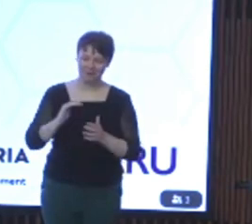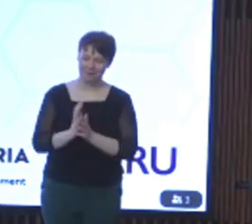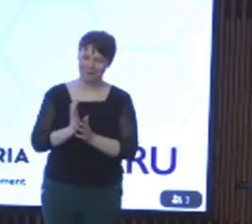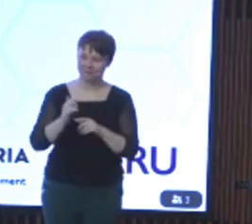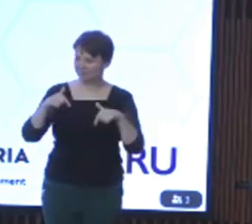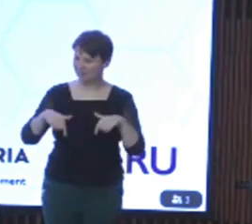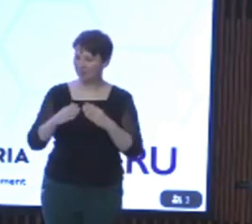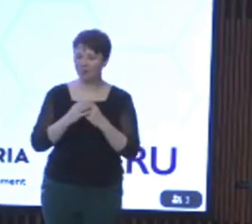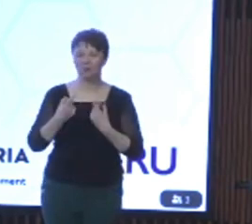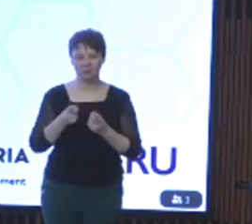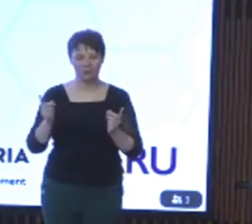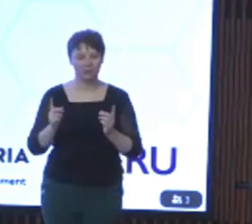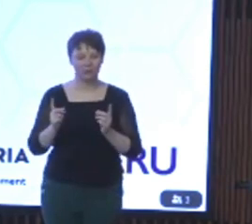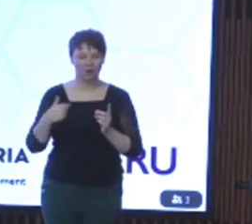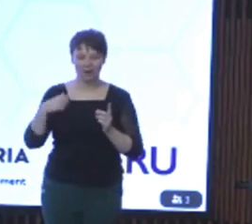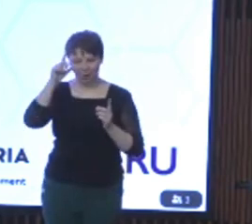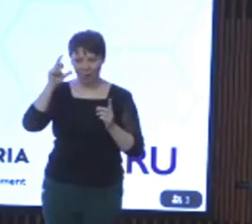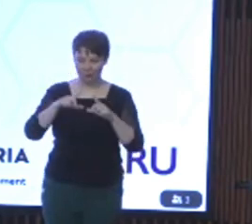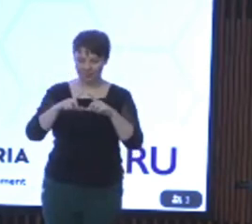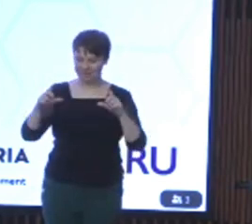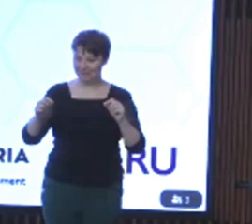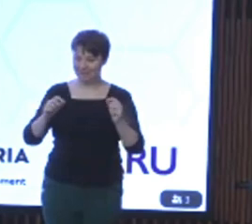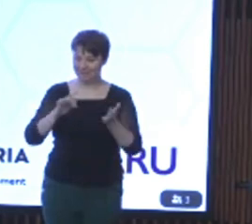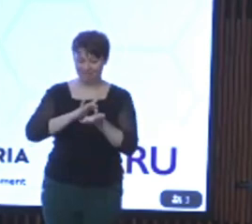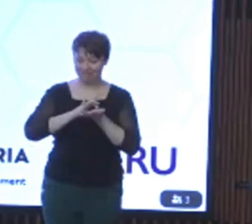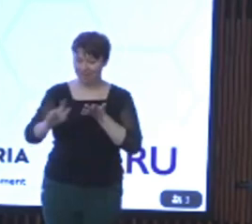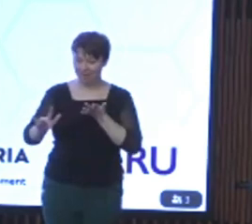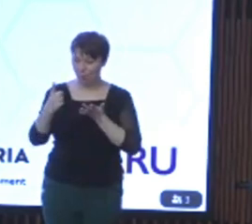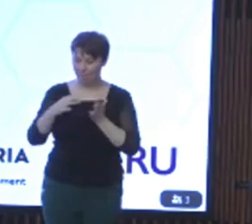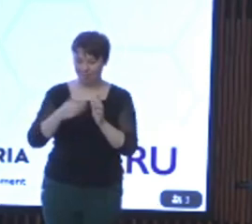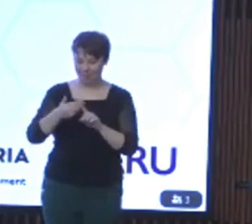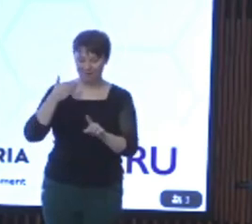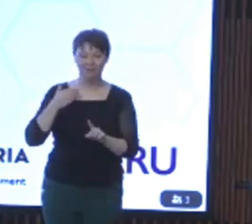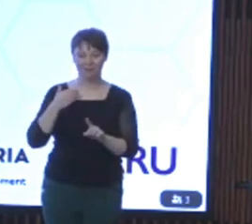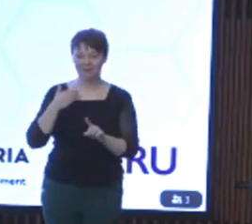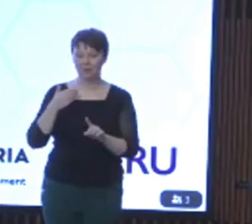with you. I understand that the tickets sold out a month ago which is an incredible demonstration